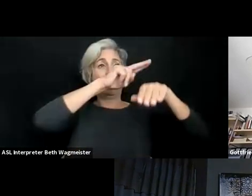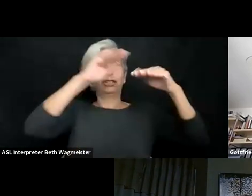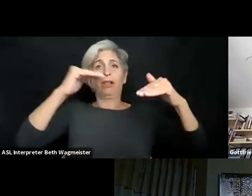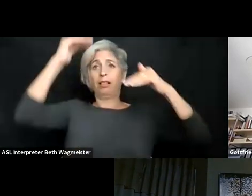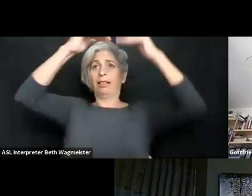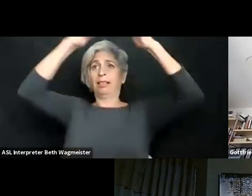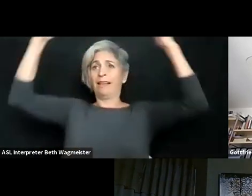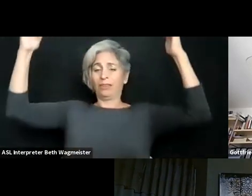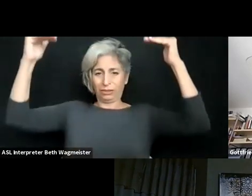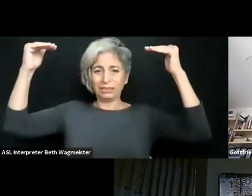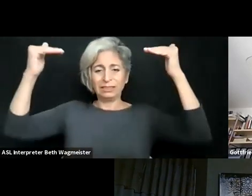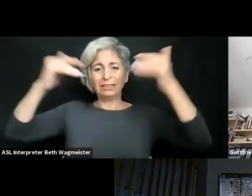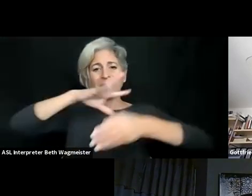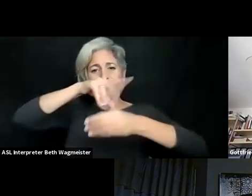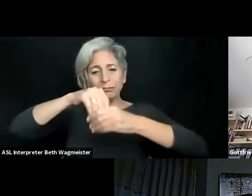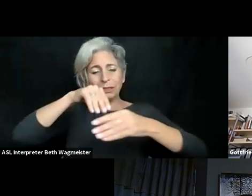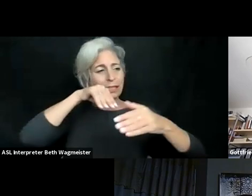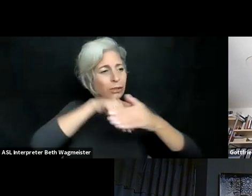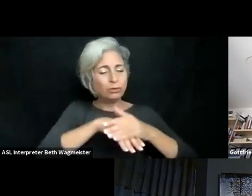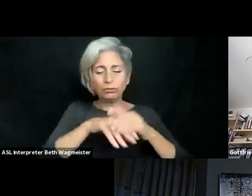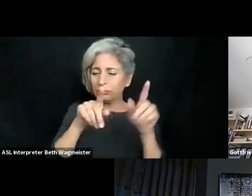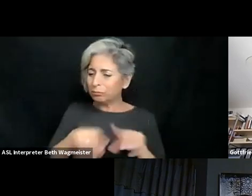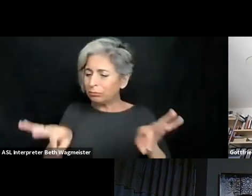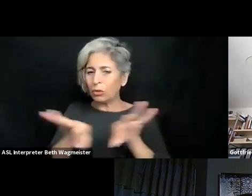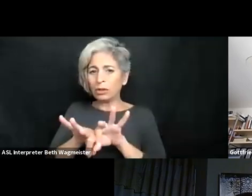on all levels. From community, to university, to the national